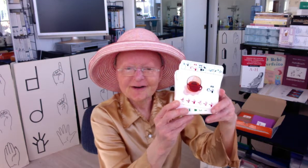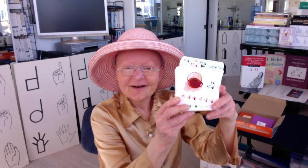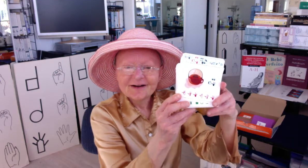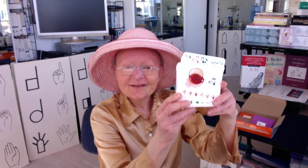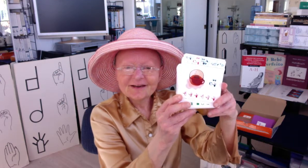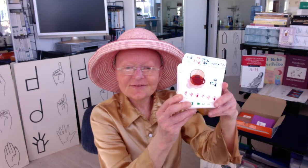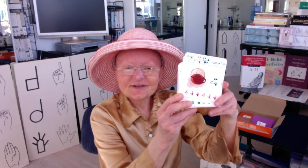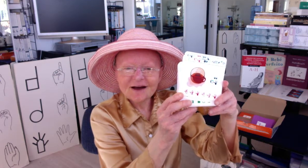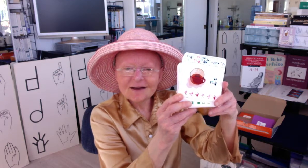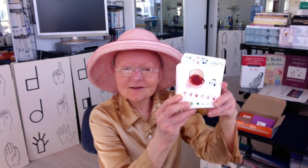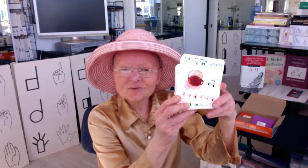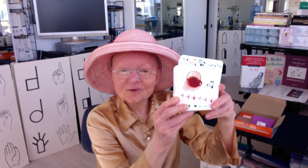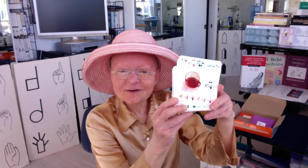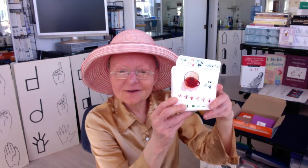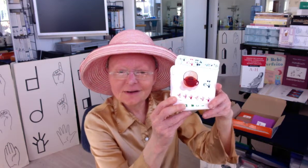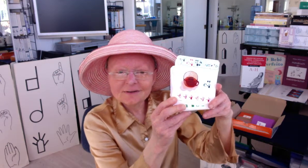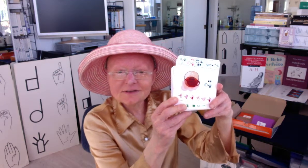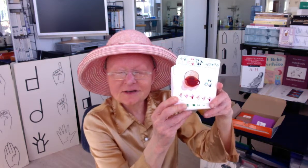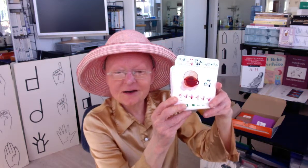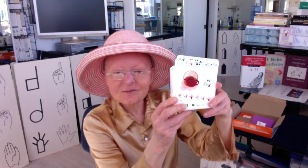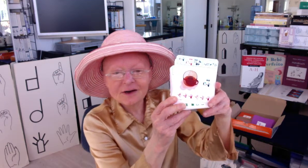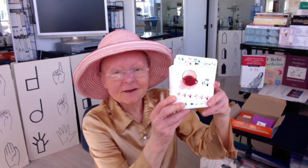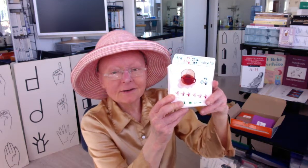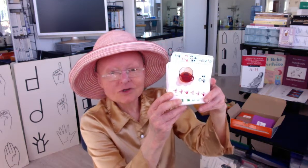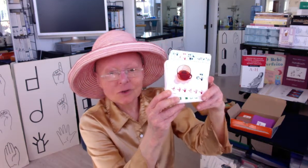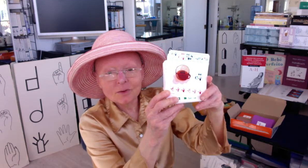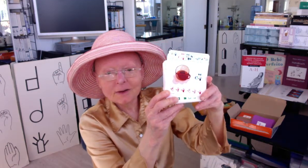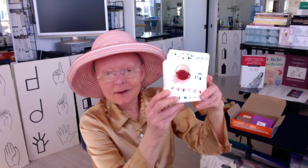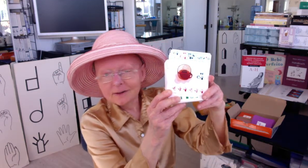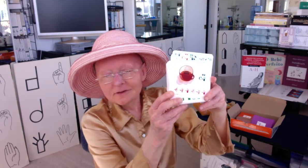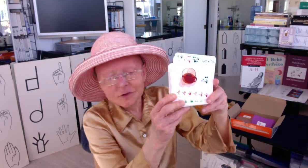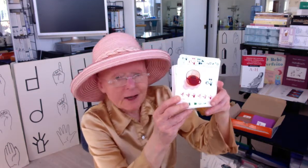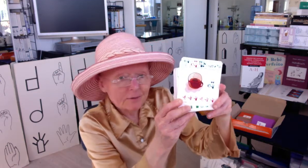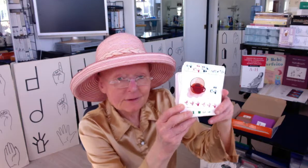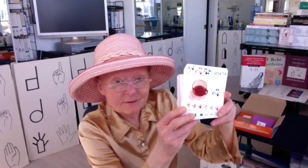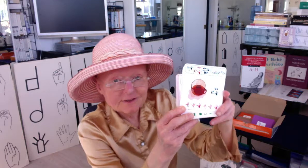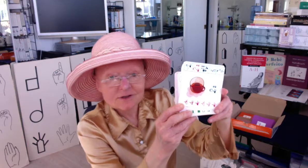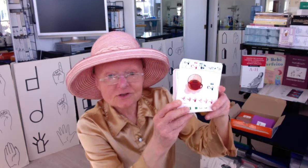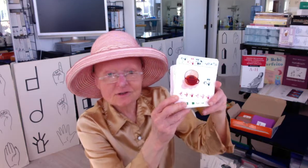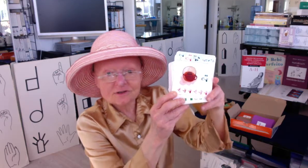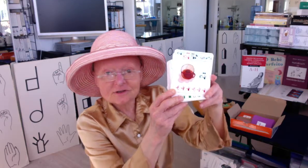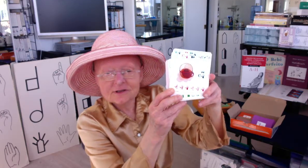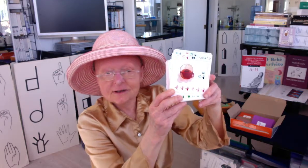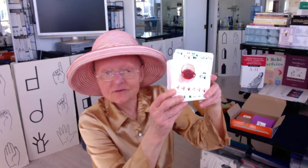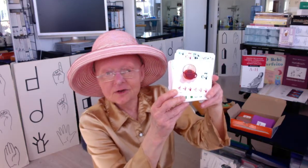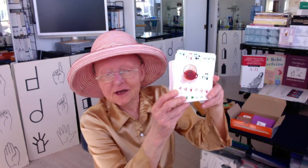They have signs written in SignWriting showing the vocabulary essentially. This is like a Vocabulary